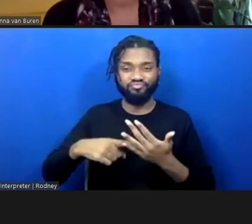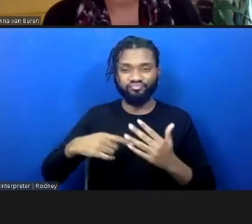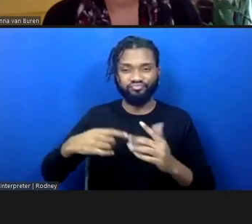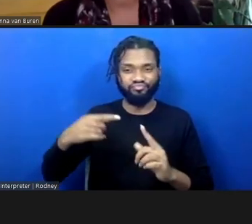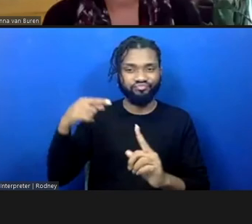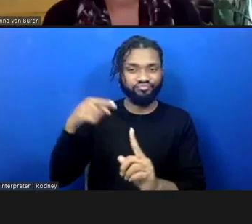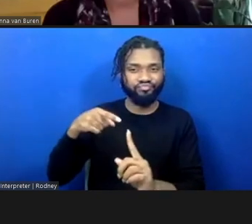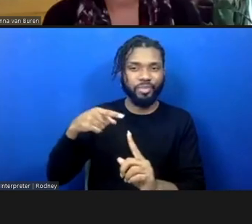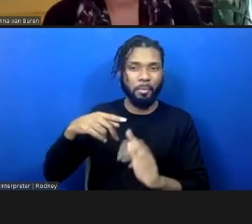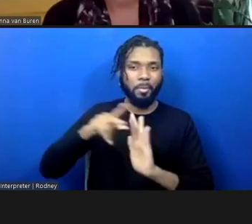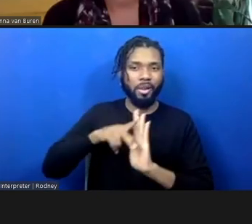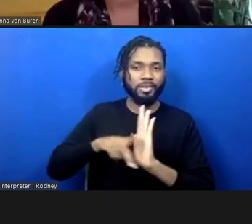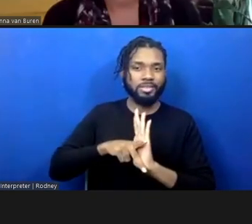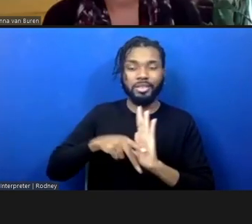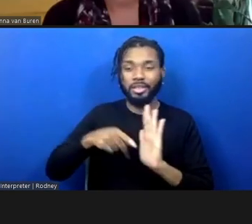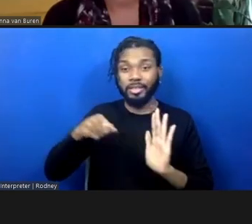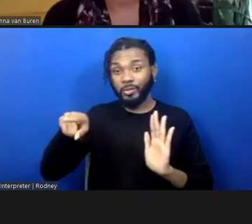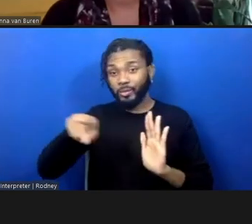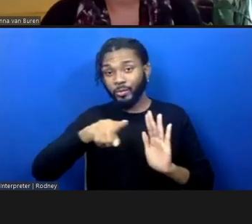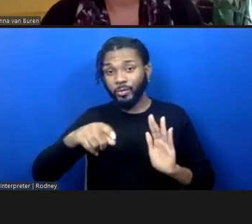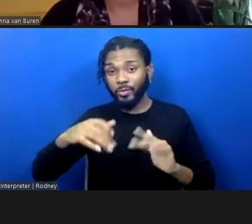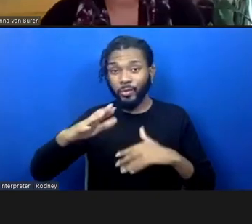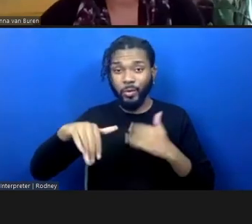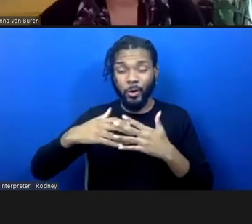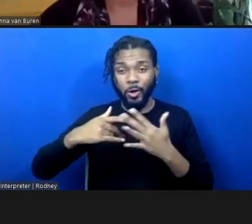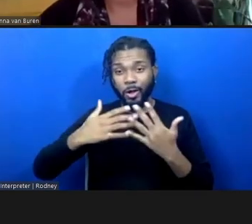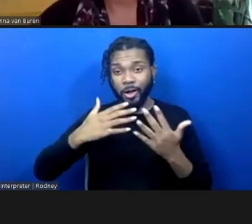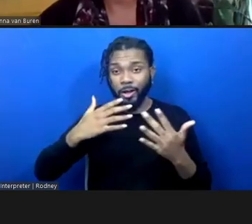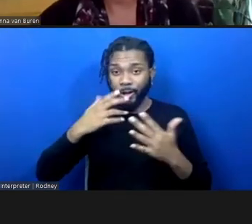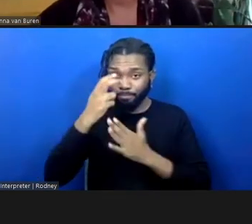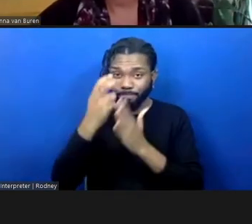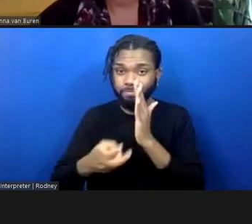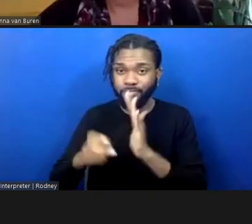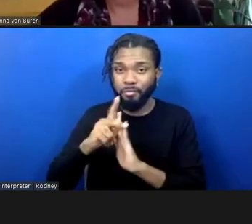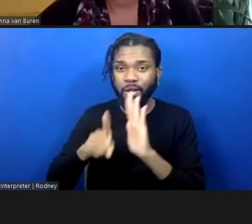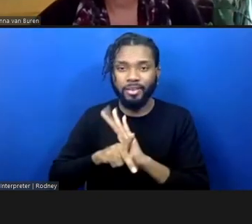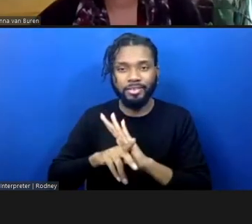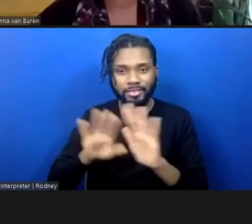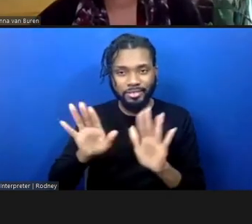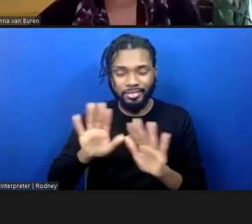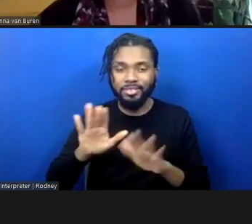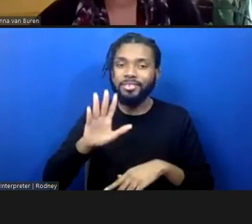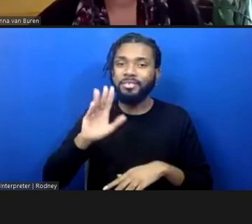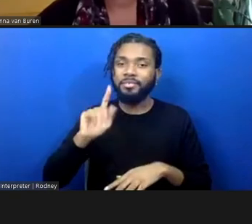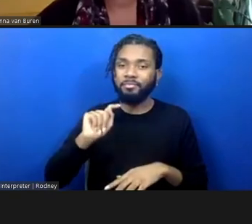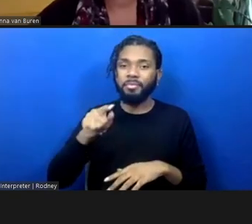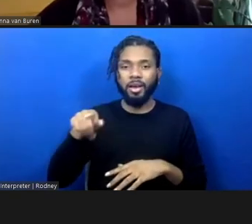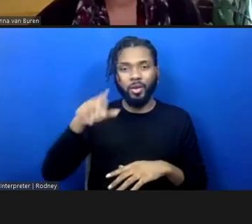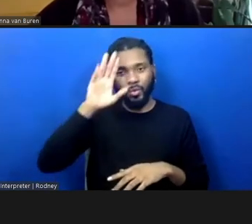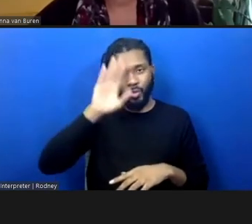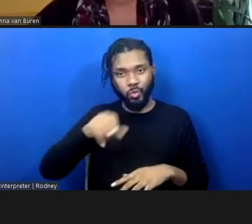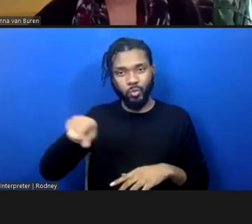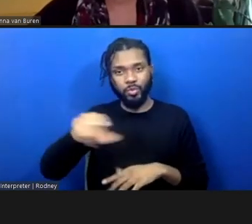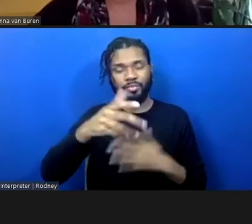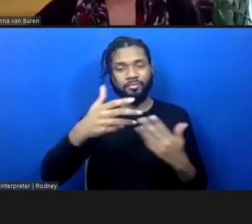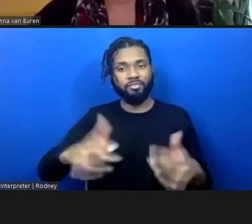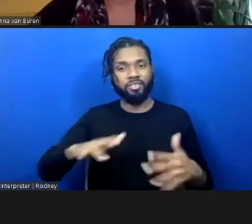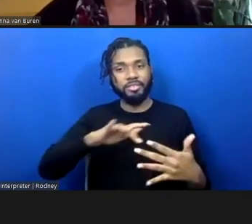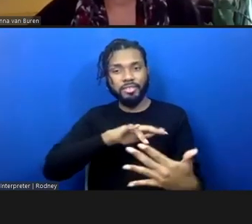are necessarily policy wonks, all of you have studied the history of how policy